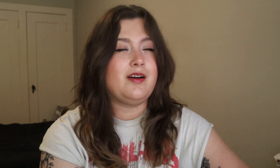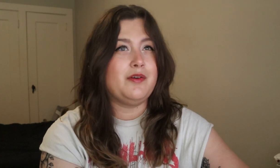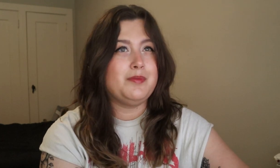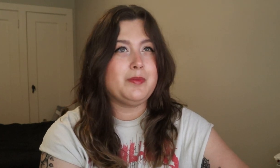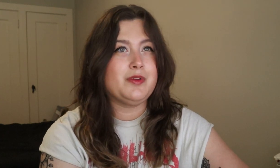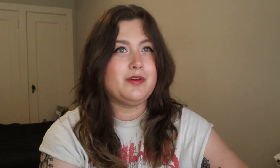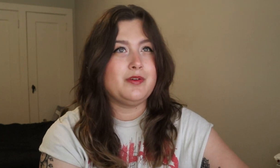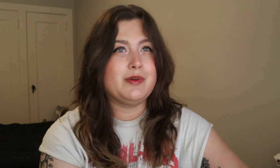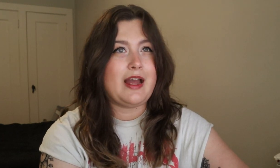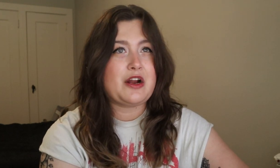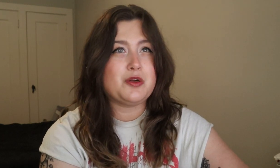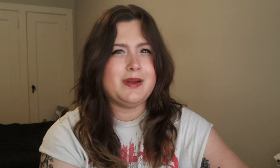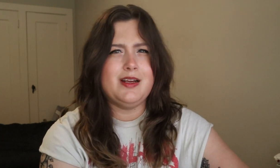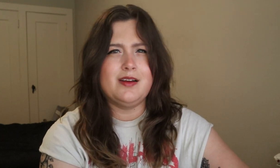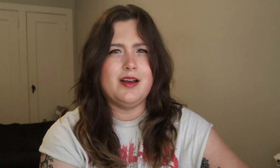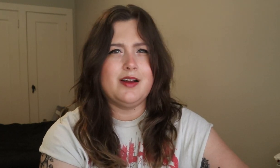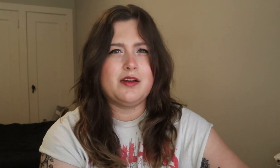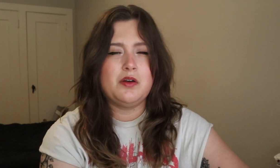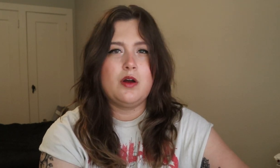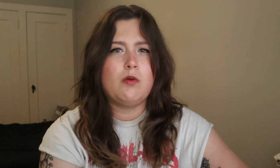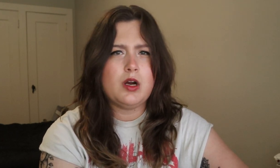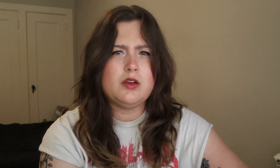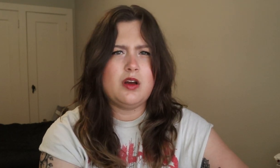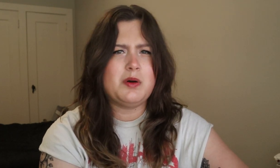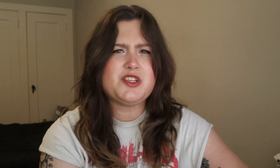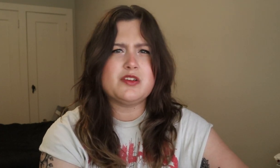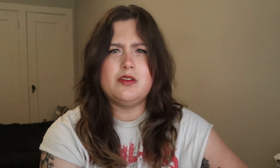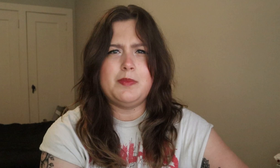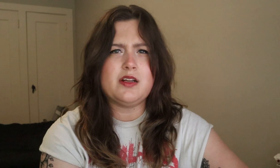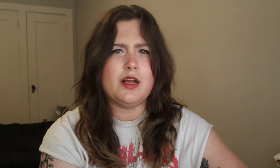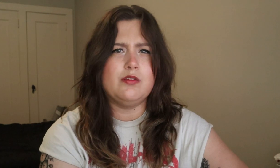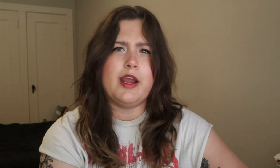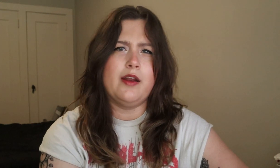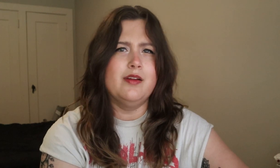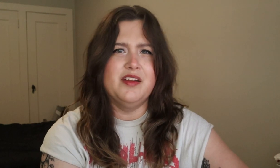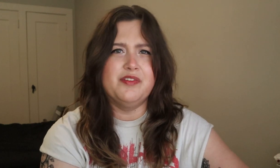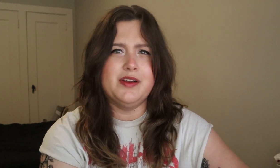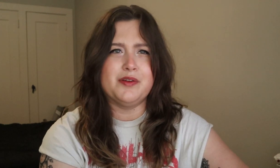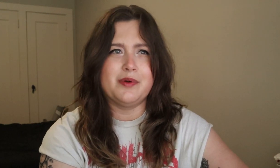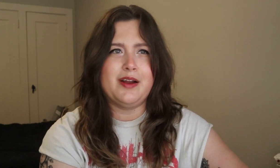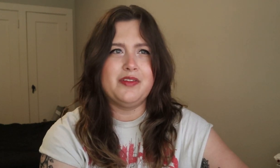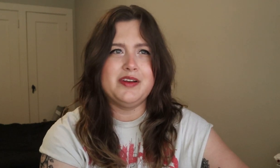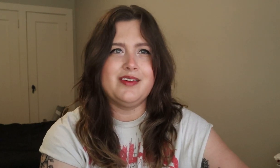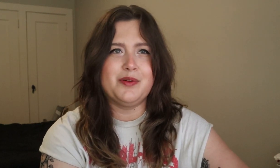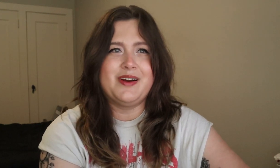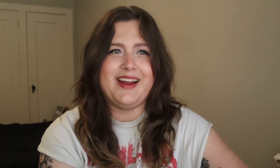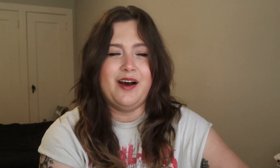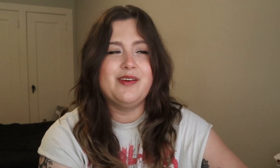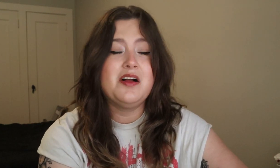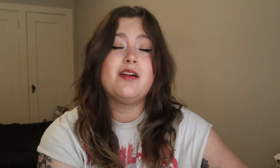I remember the reaction being like, "Well, you know what? Just do the best that you can. And if it doesn't work out, then it doesn't work out."